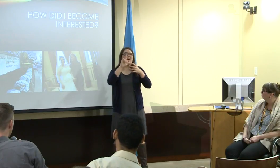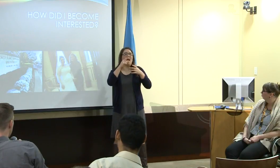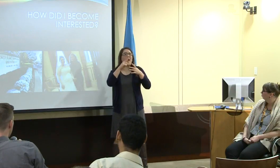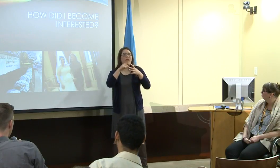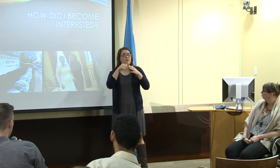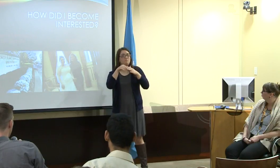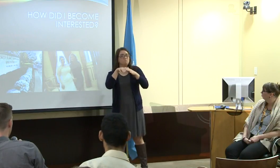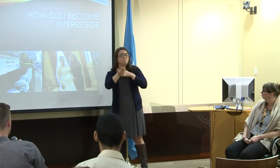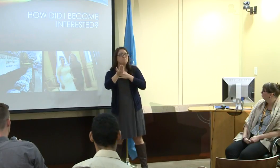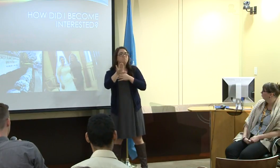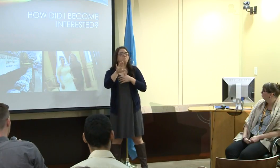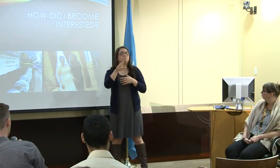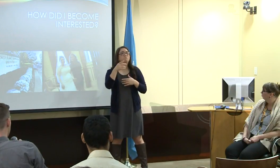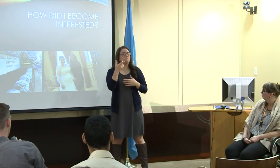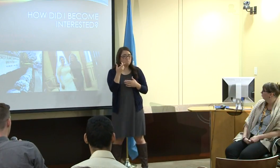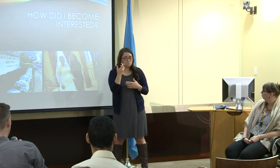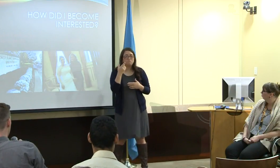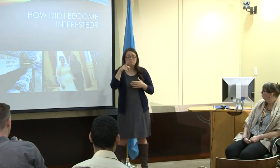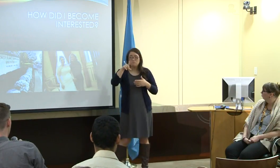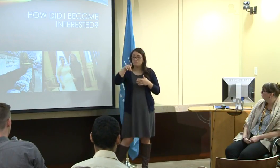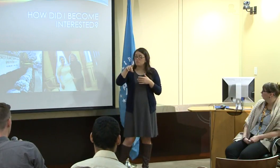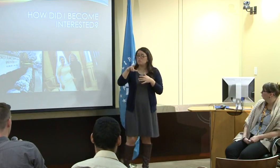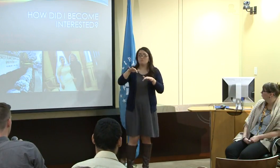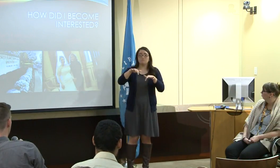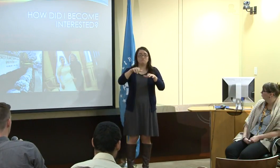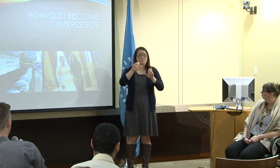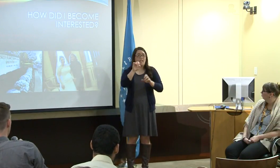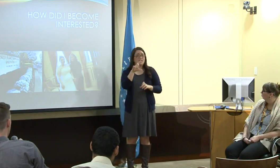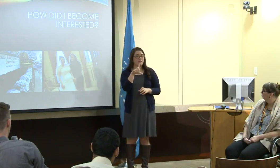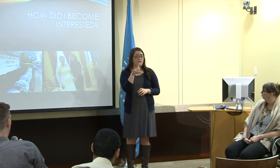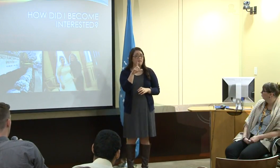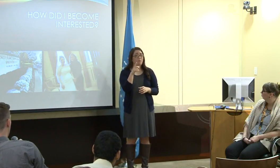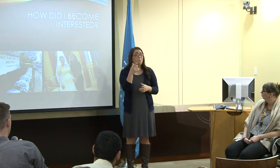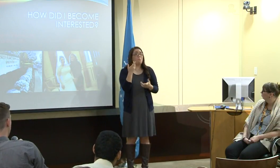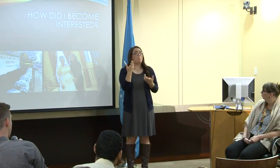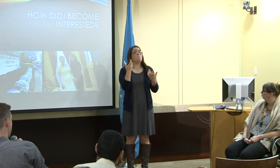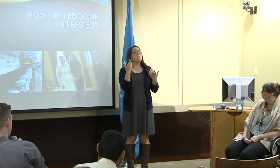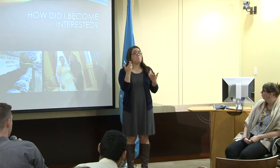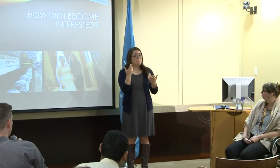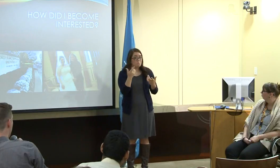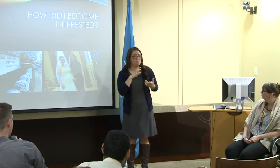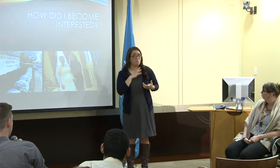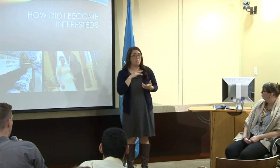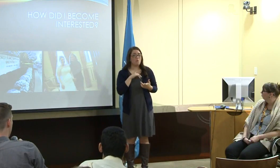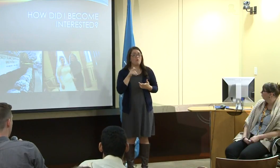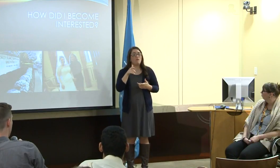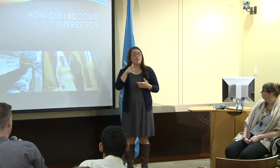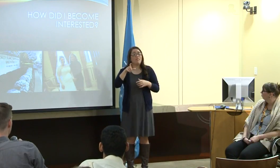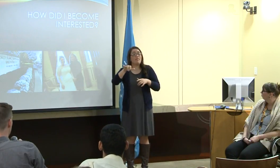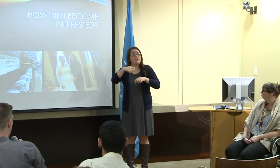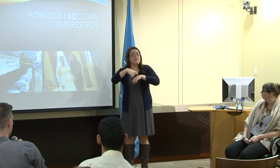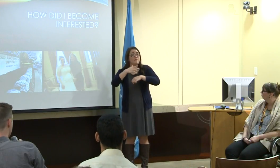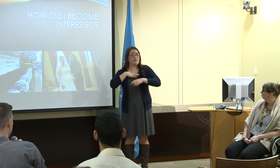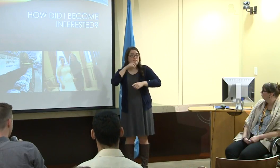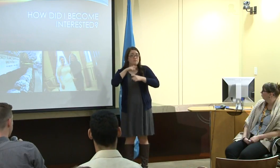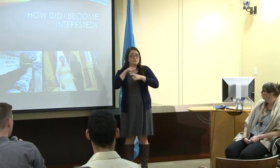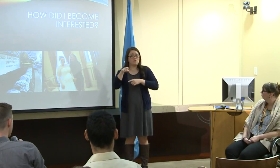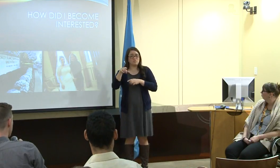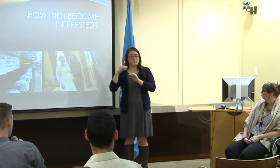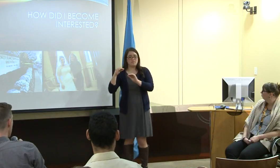probably around my sophomore year in high school, when I went in and I started to take ASL courses.